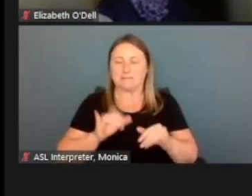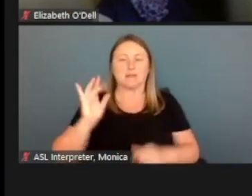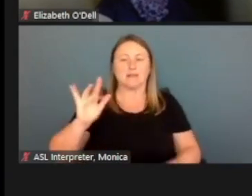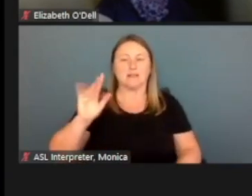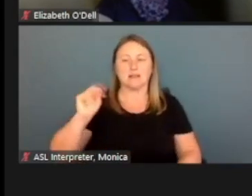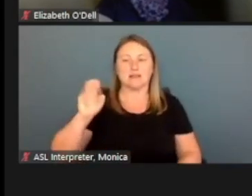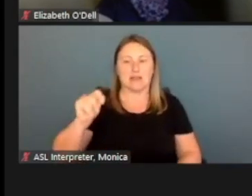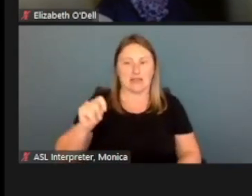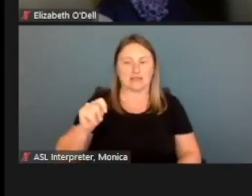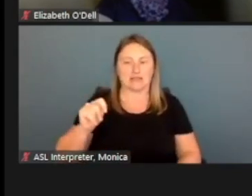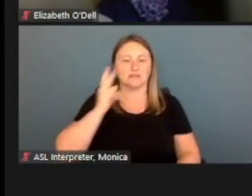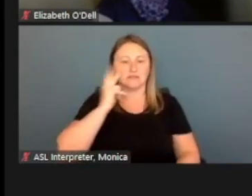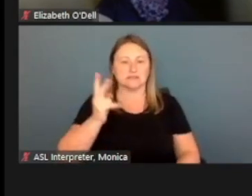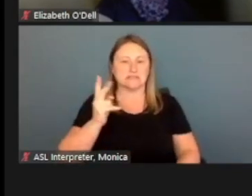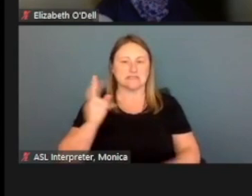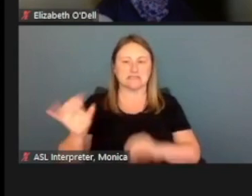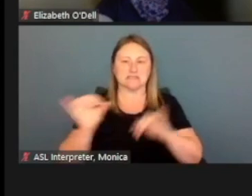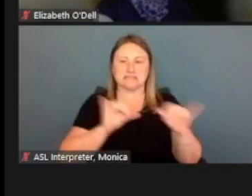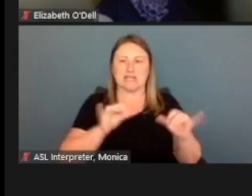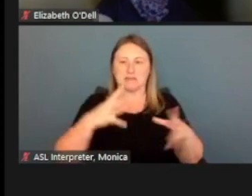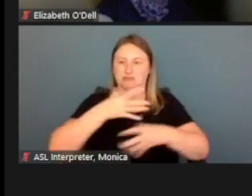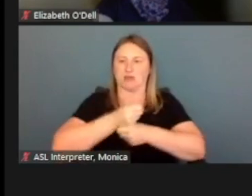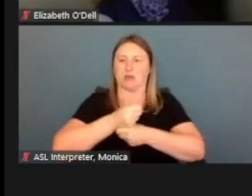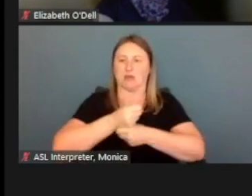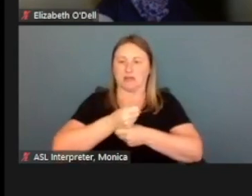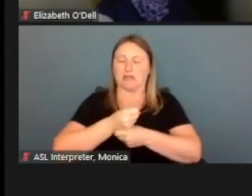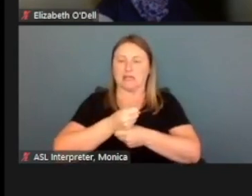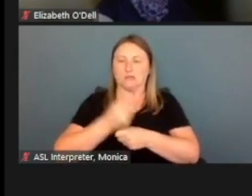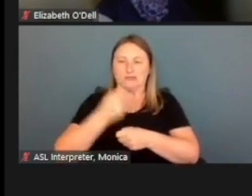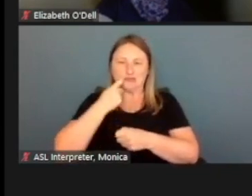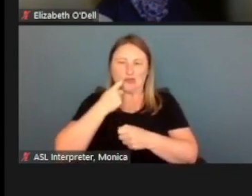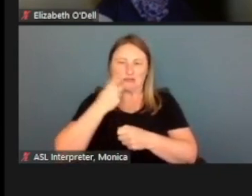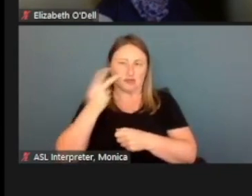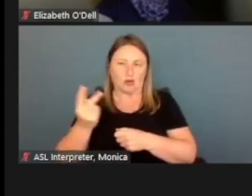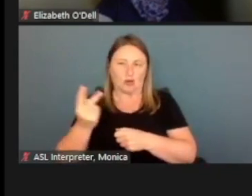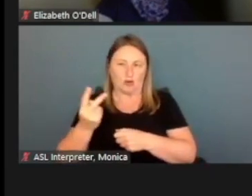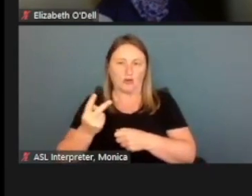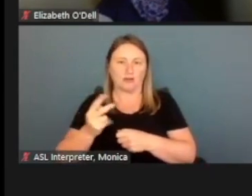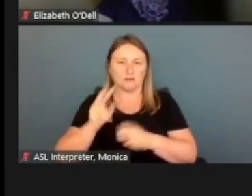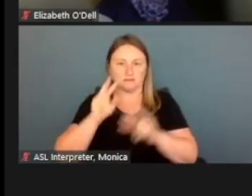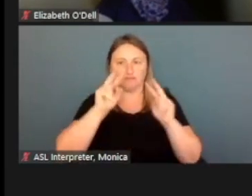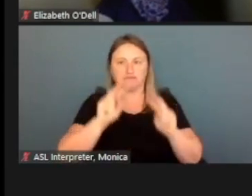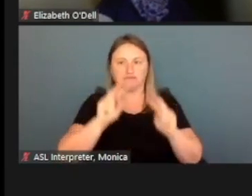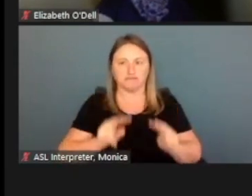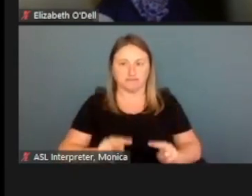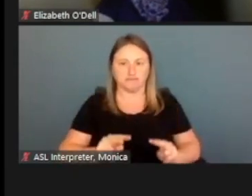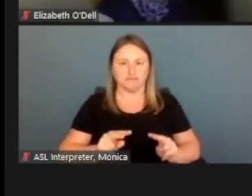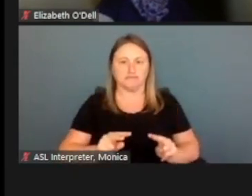that same type of summary that we just saw. They can come here and say, oh yeah, something did change,